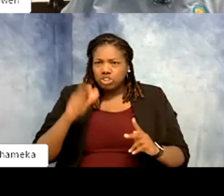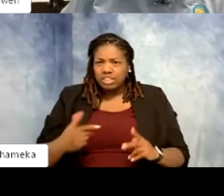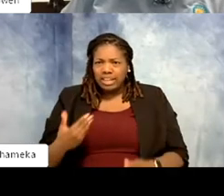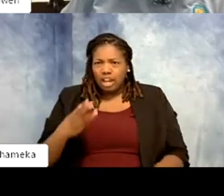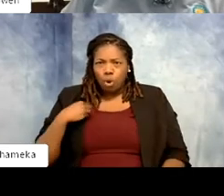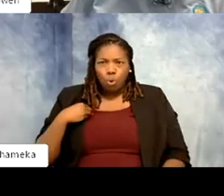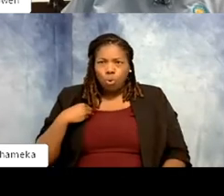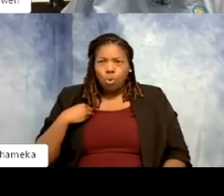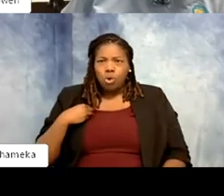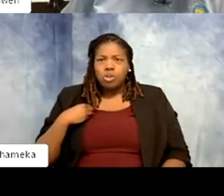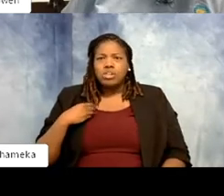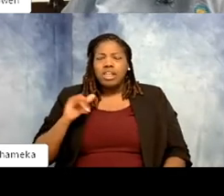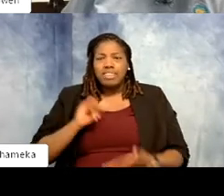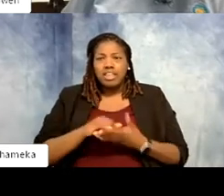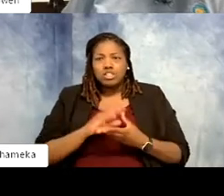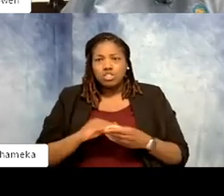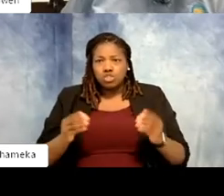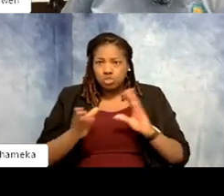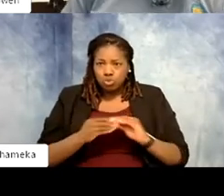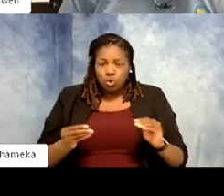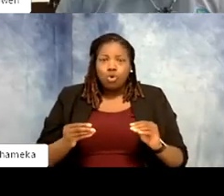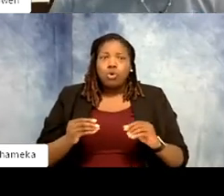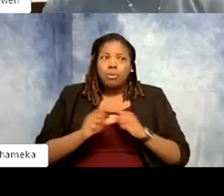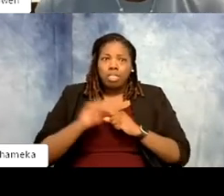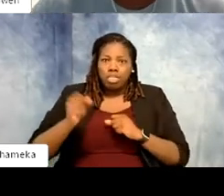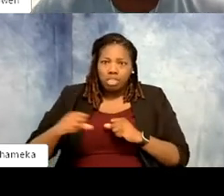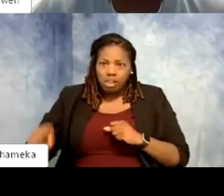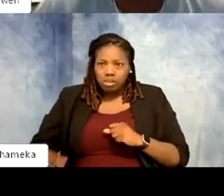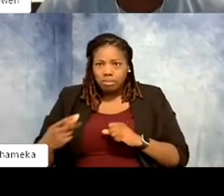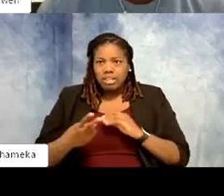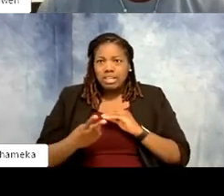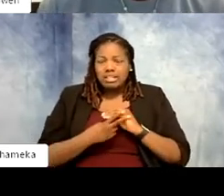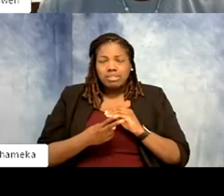could probably take hours to tell. But I think it's a conservation message that needs to be told.